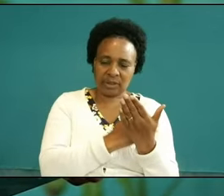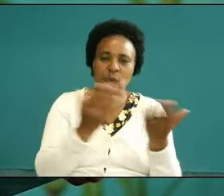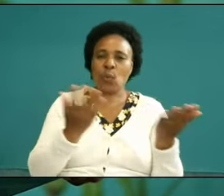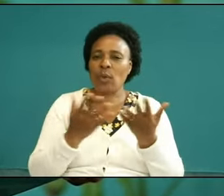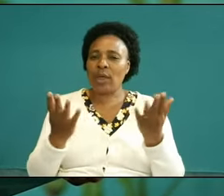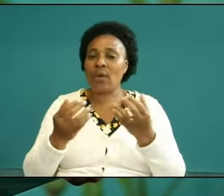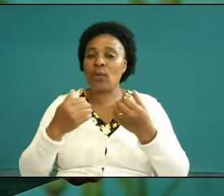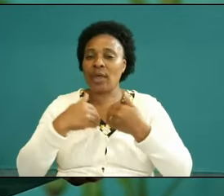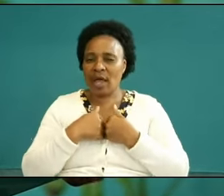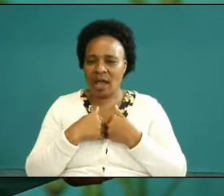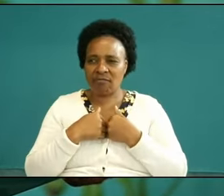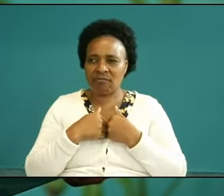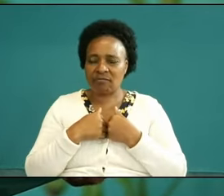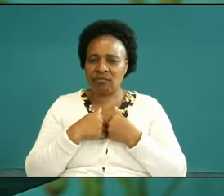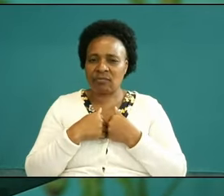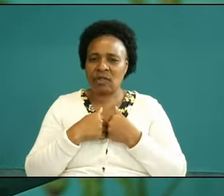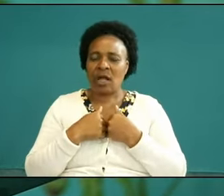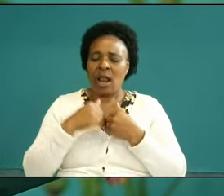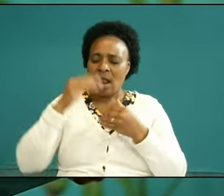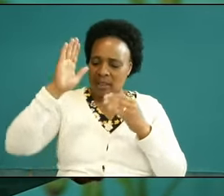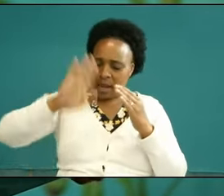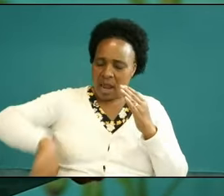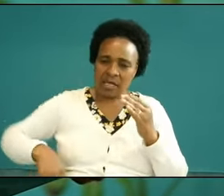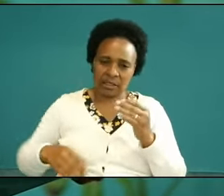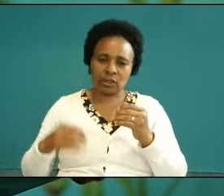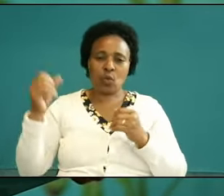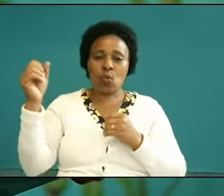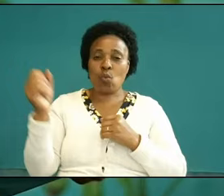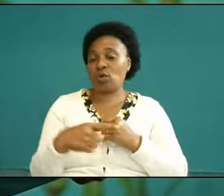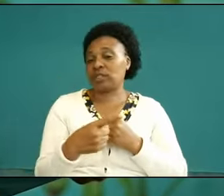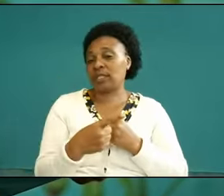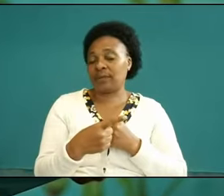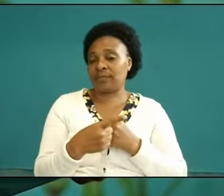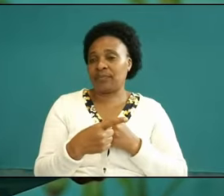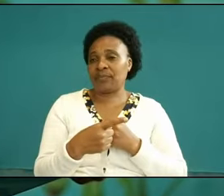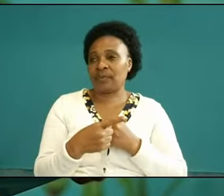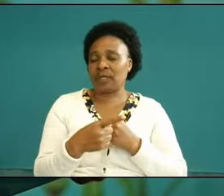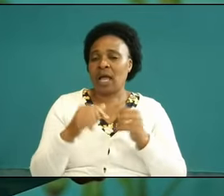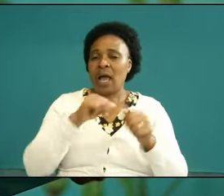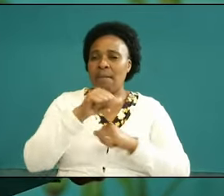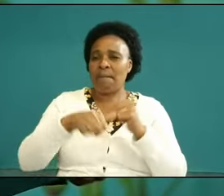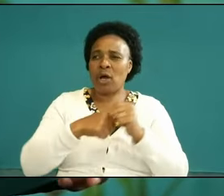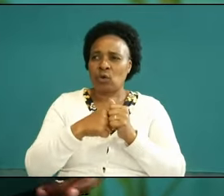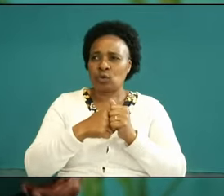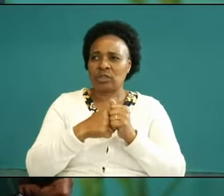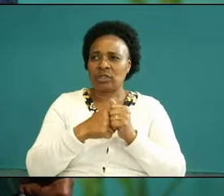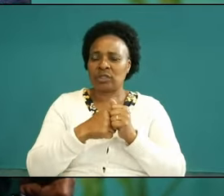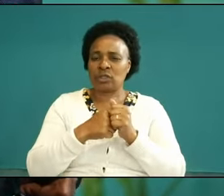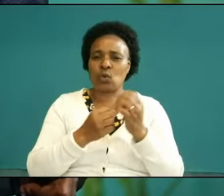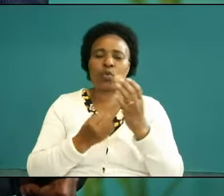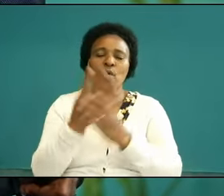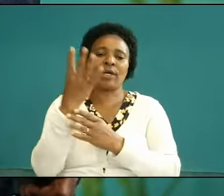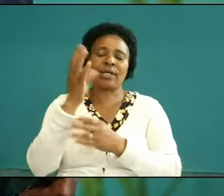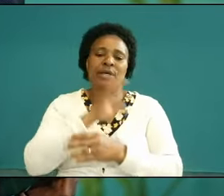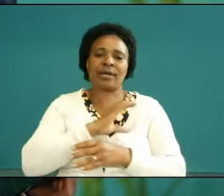in this last quarter which is the first today the quarter is about growing in Christ and so